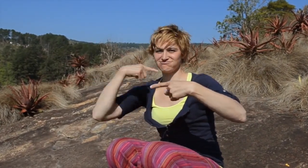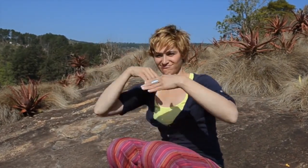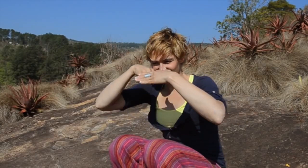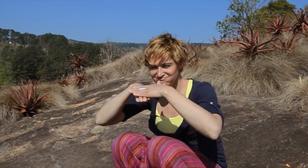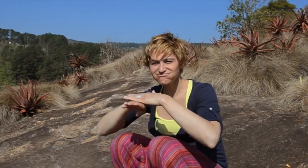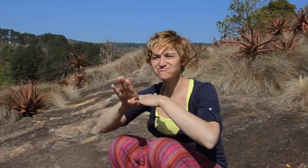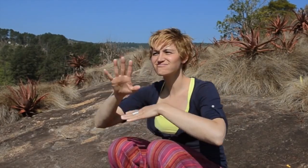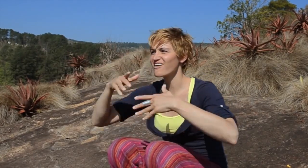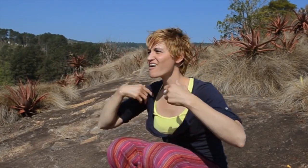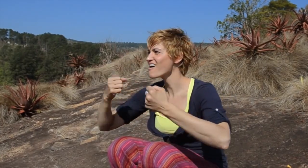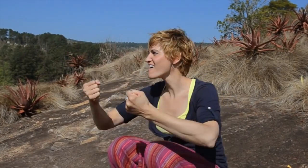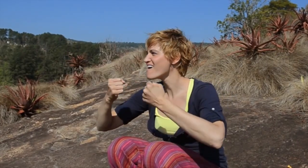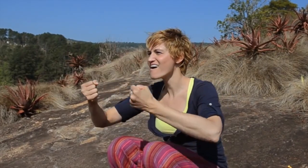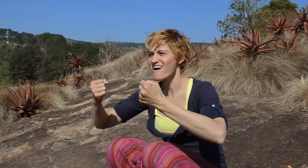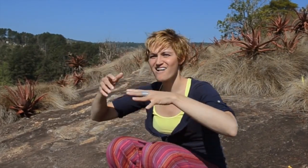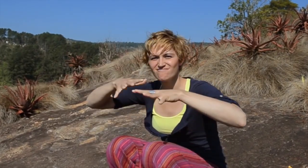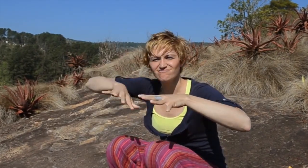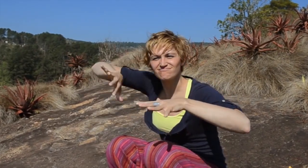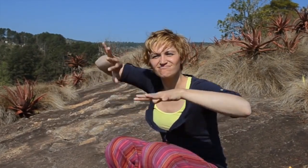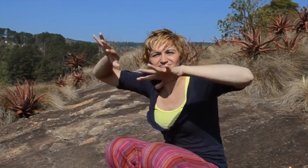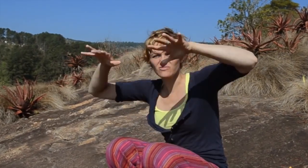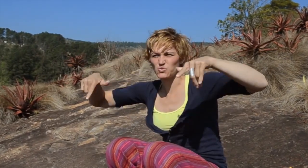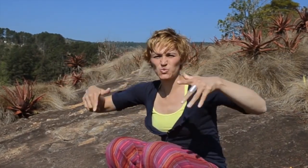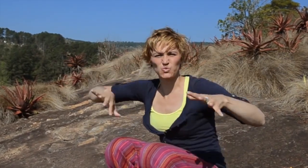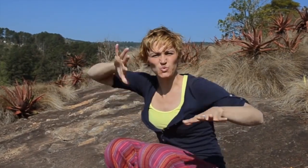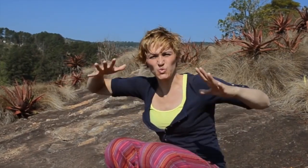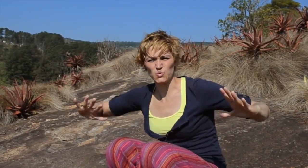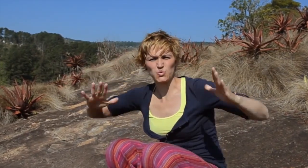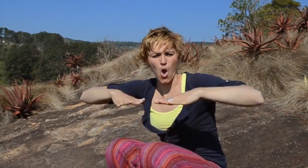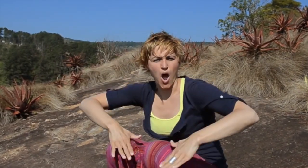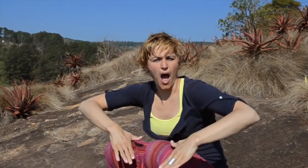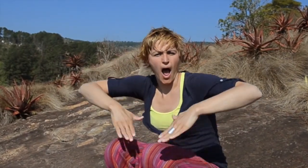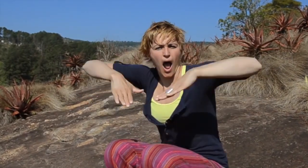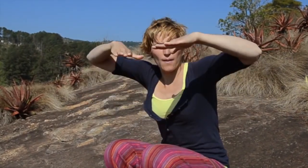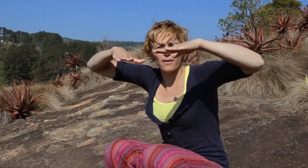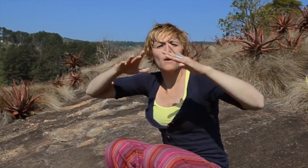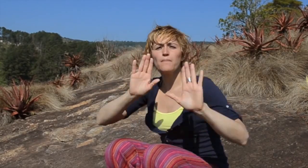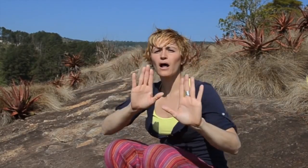passport stamped at the border and drove through beautiful rugged terrain.